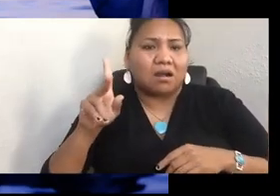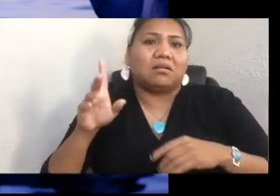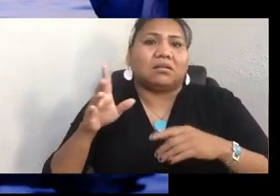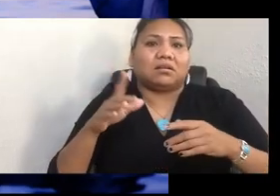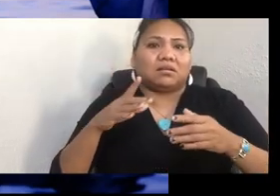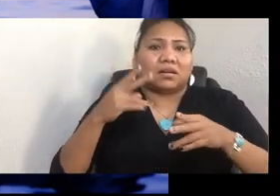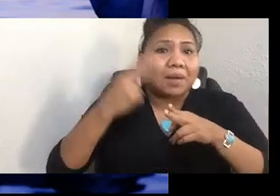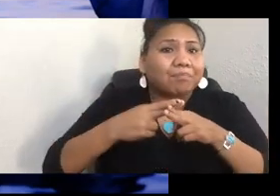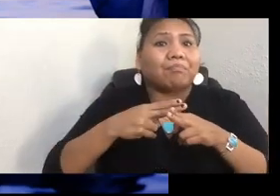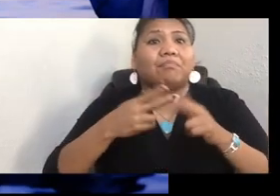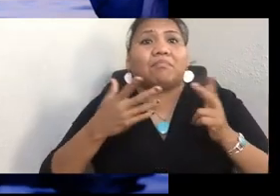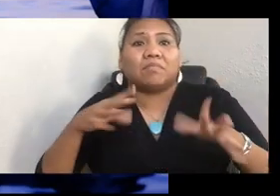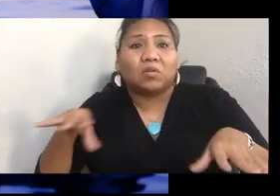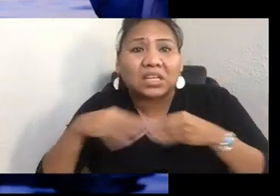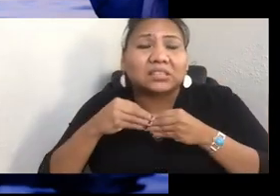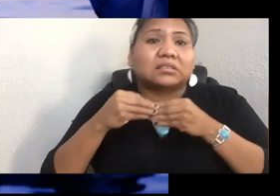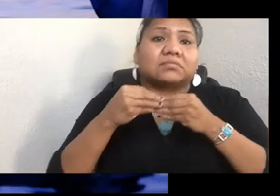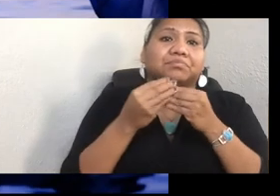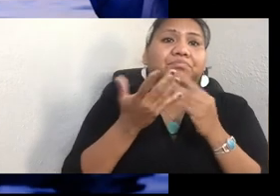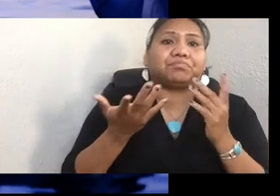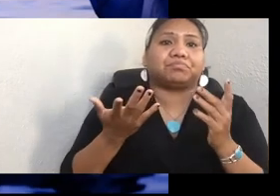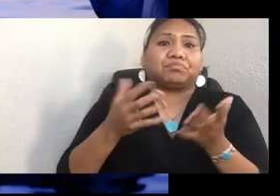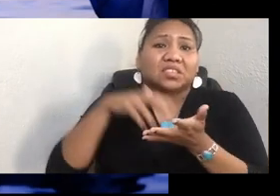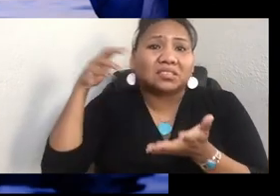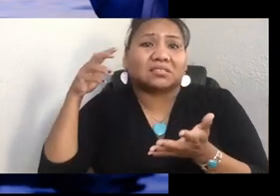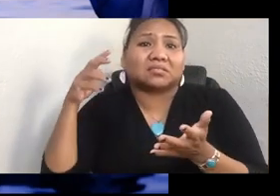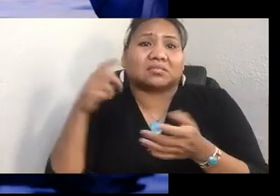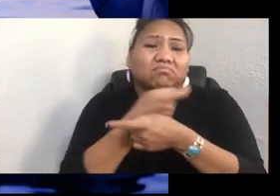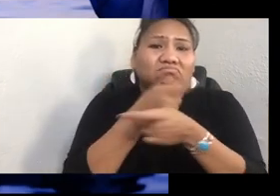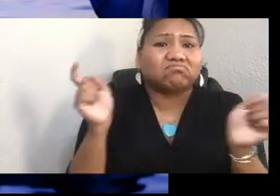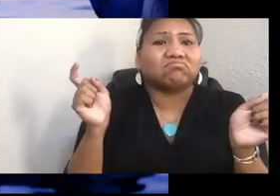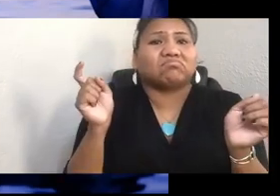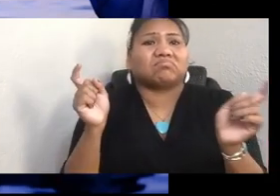And the way that we came to the potlatch was by canoe.